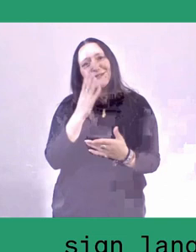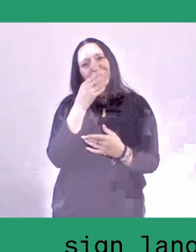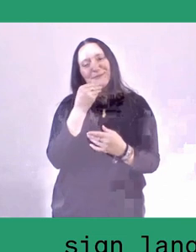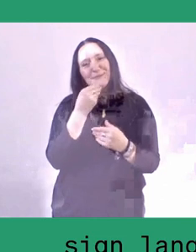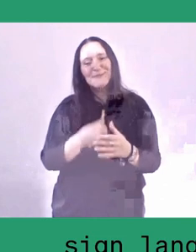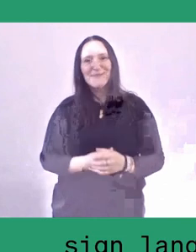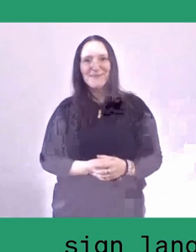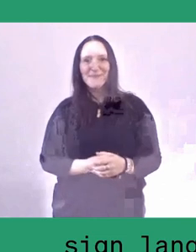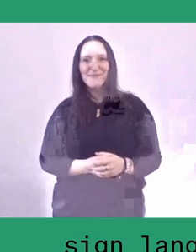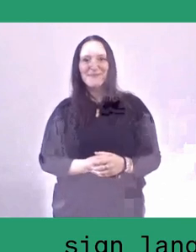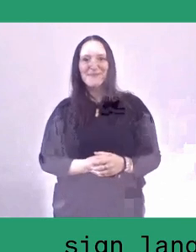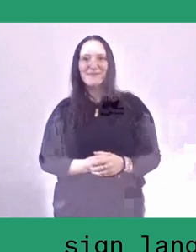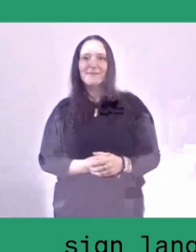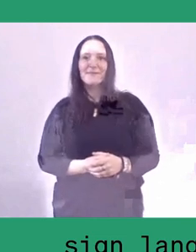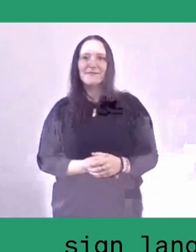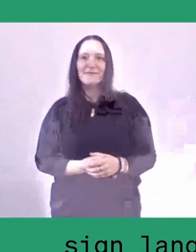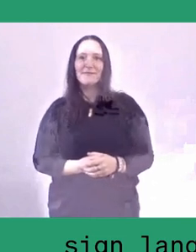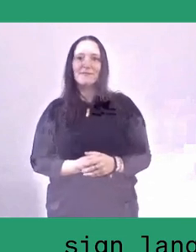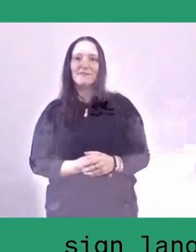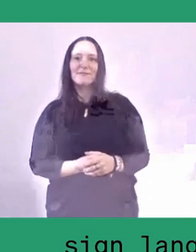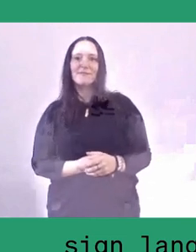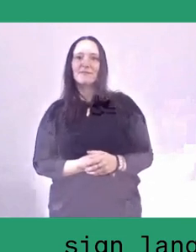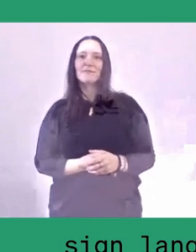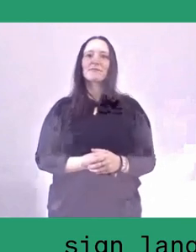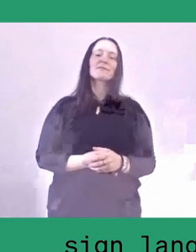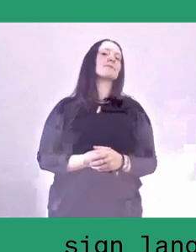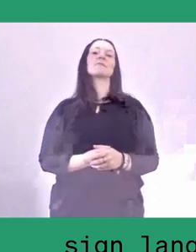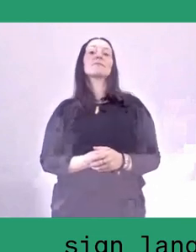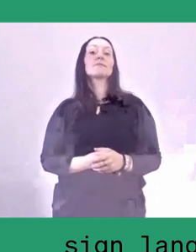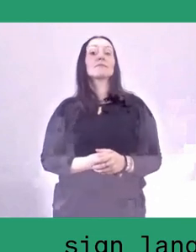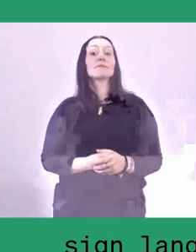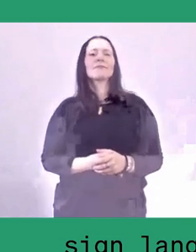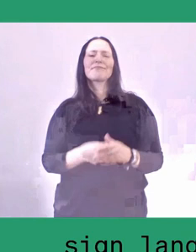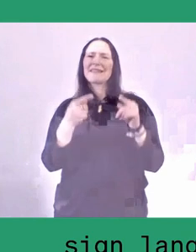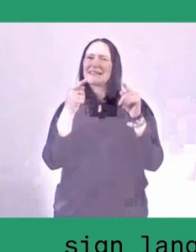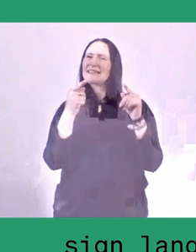So if I understand you correctly, then it's... The spirit of working collectively together